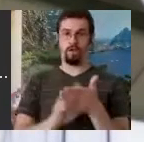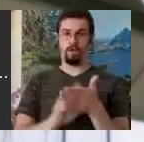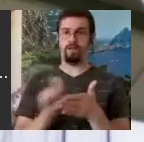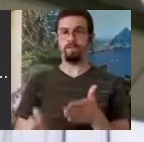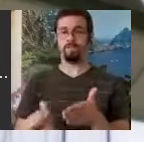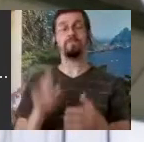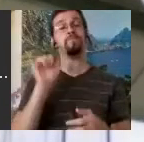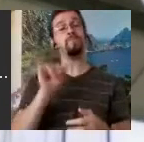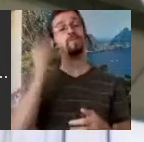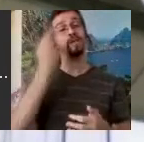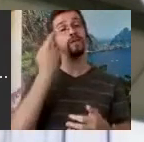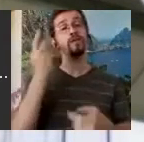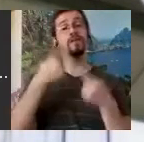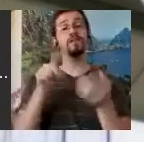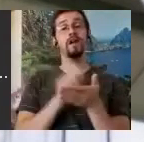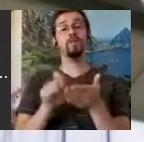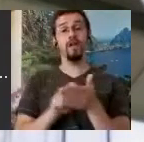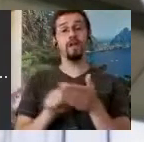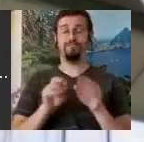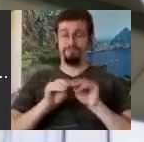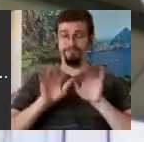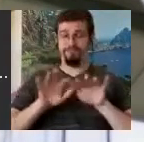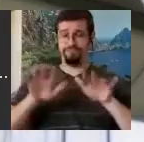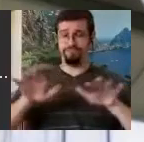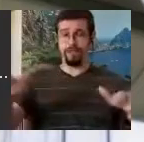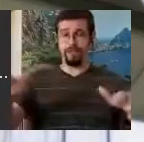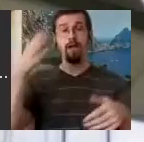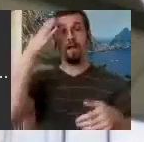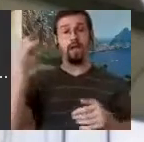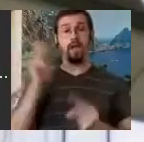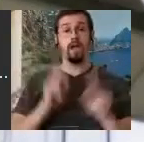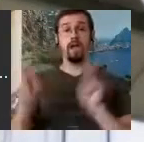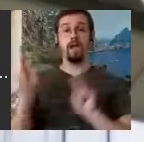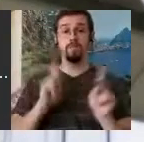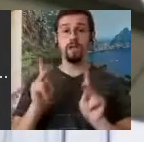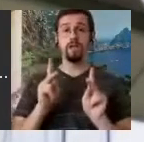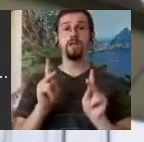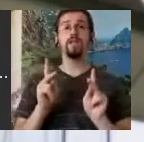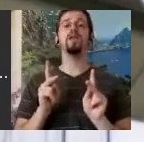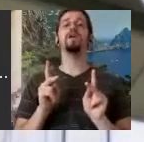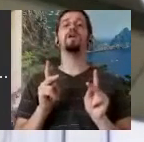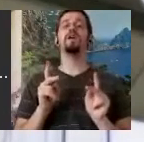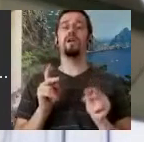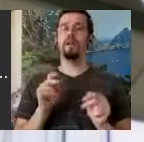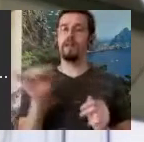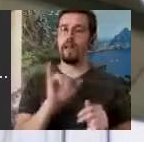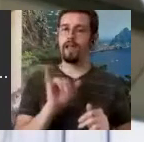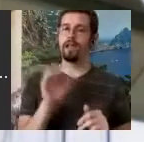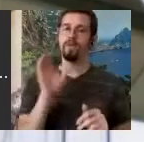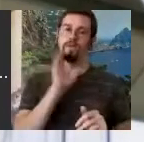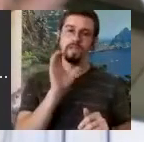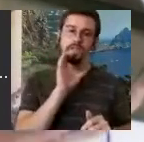spreading because people like Lucinda and Nancy and Adam and all of you on the